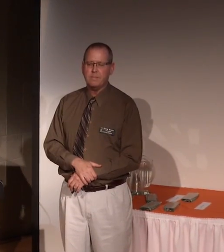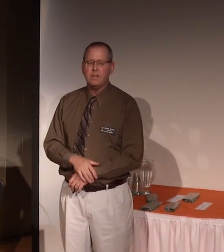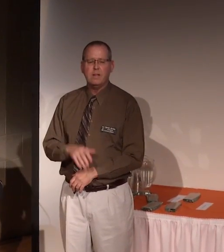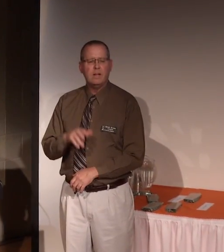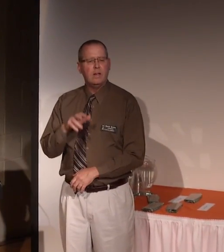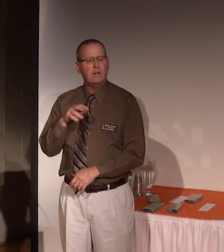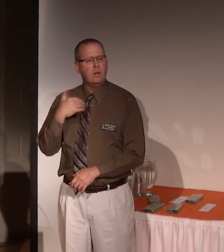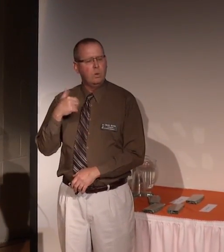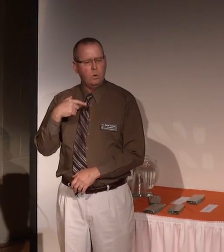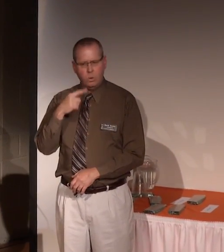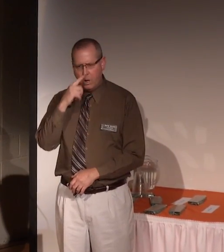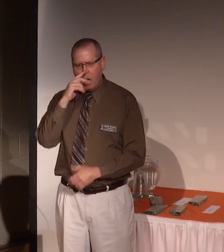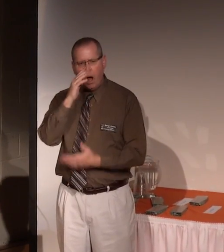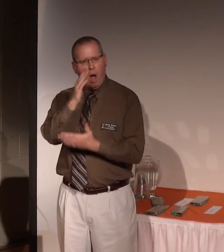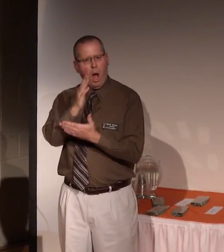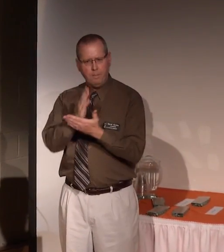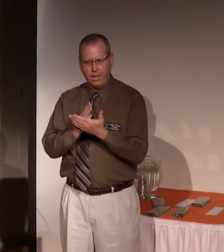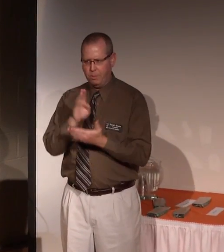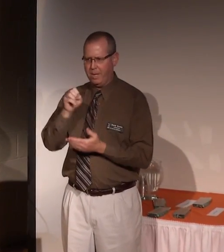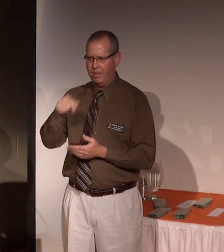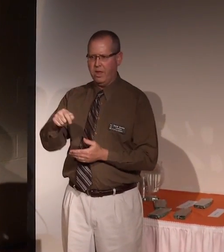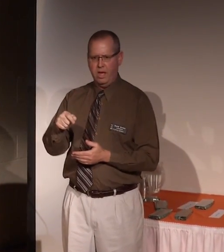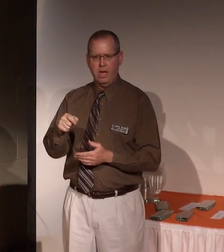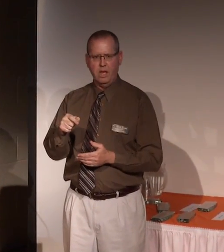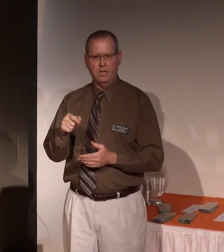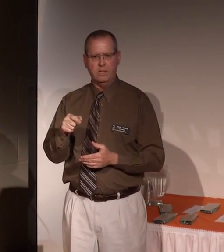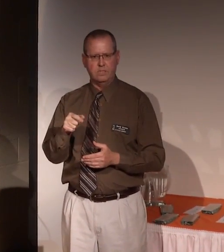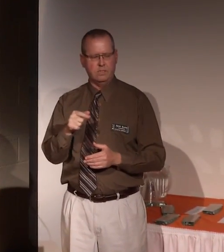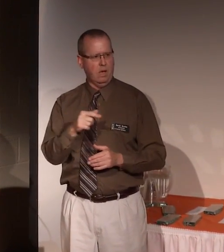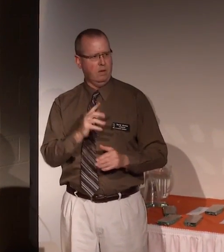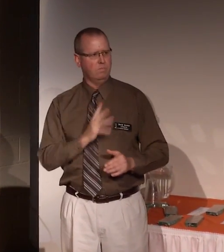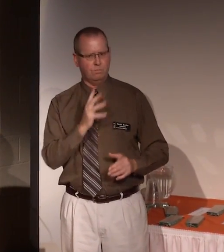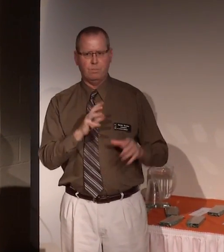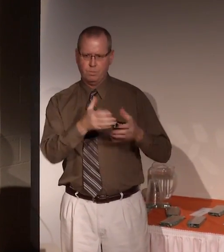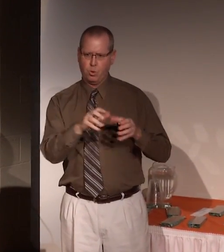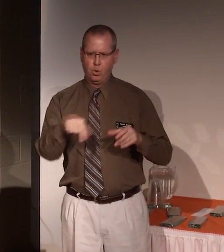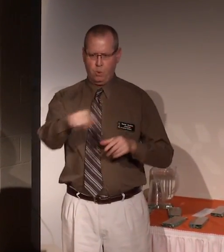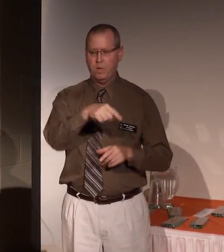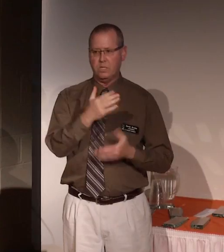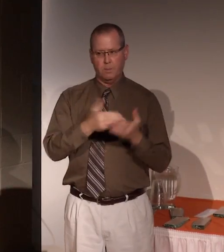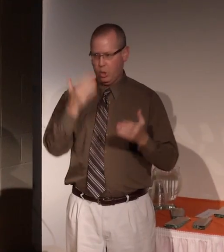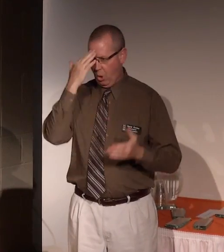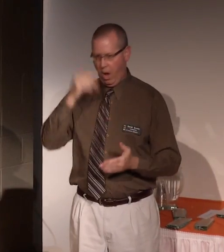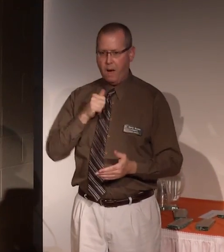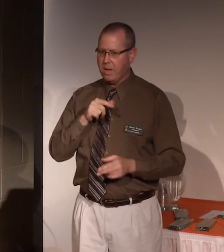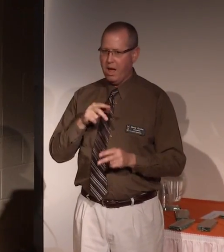It's humbling to be in this rather August company. Some of you know I'm not often humbled.